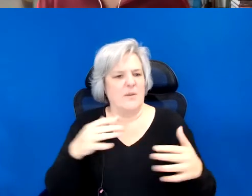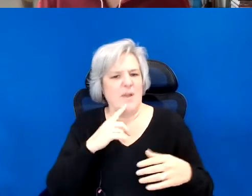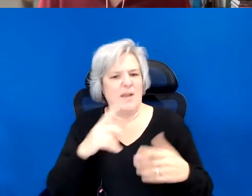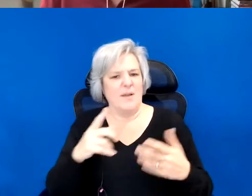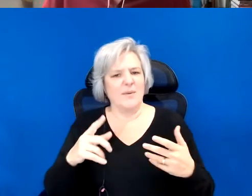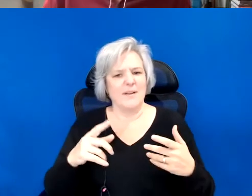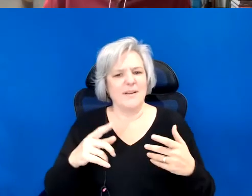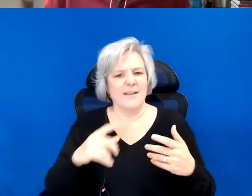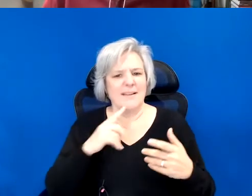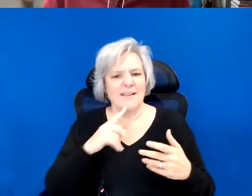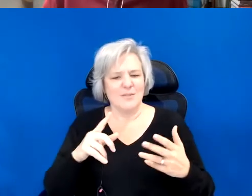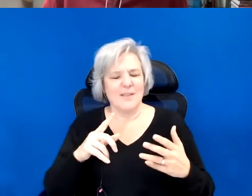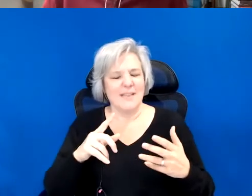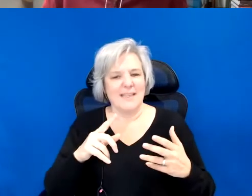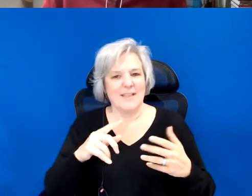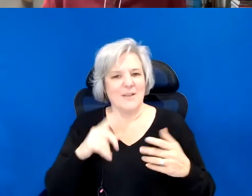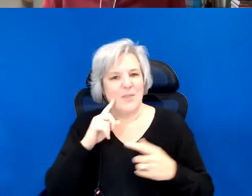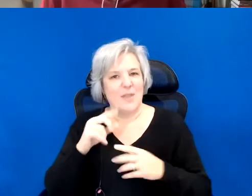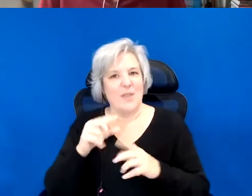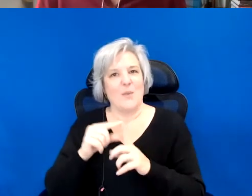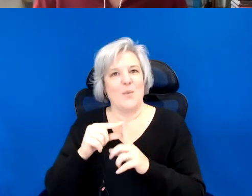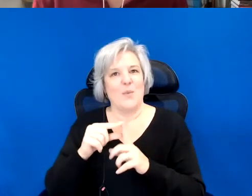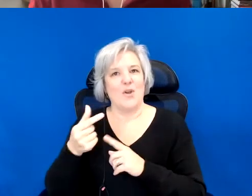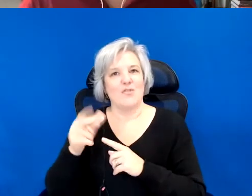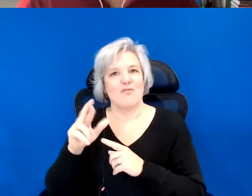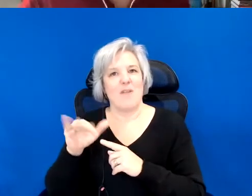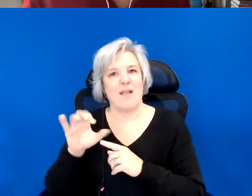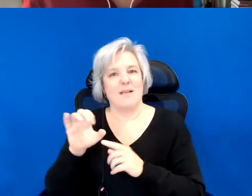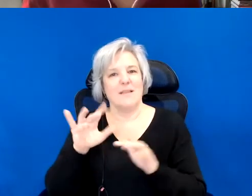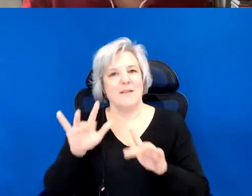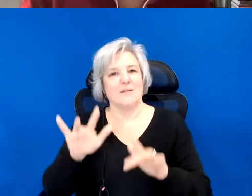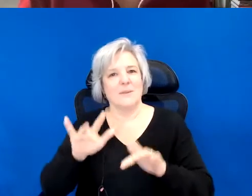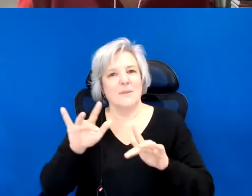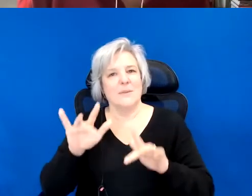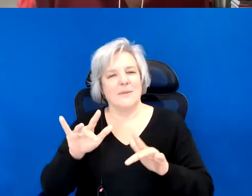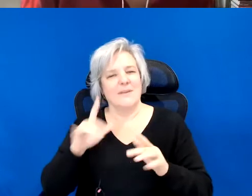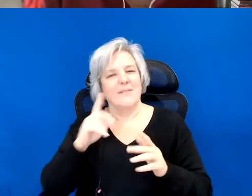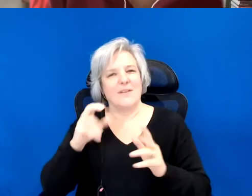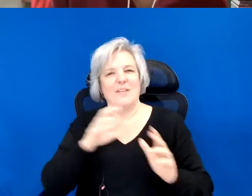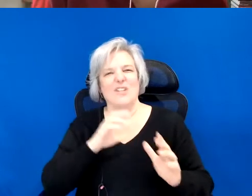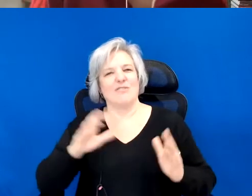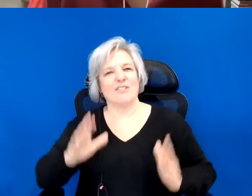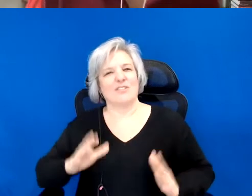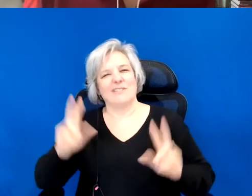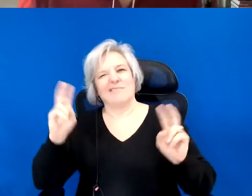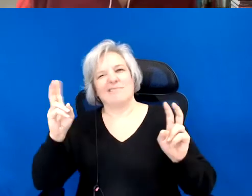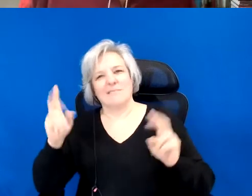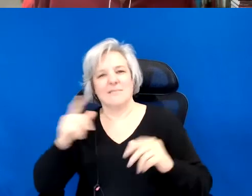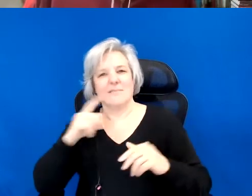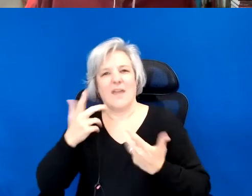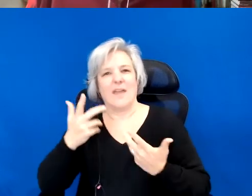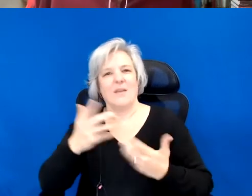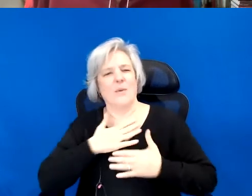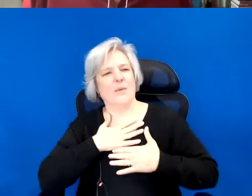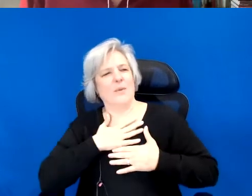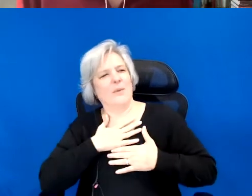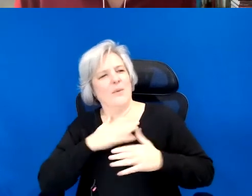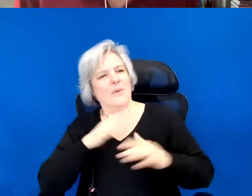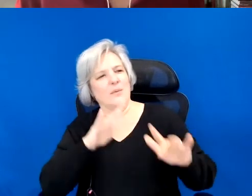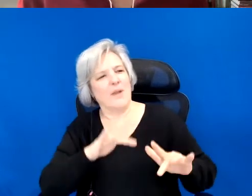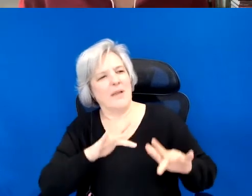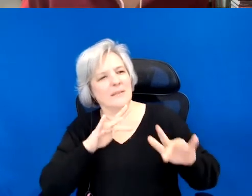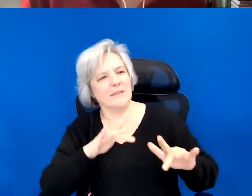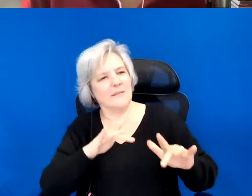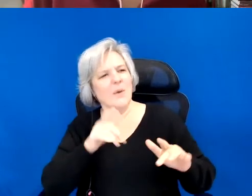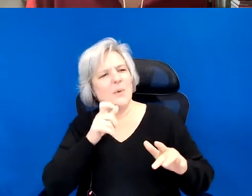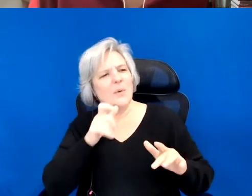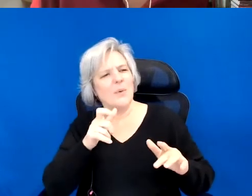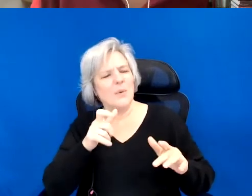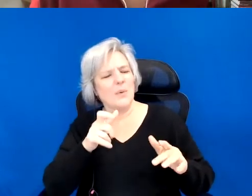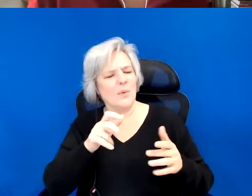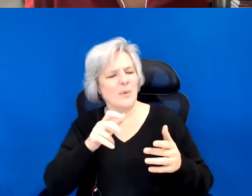grace, it is so Christian. Like who decided what grace was?